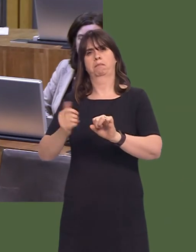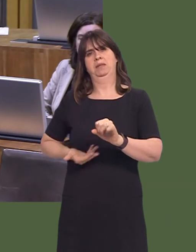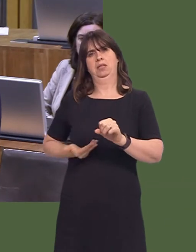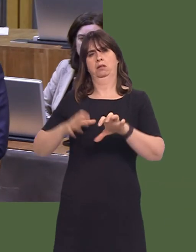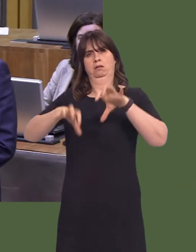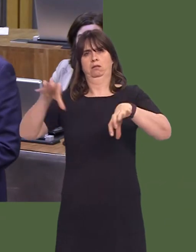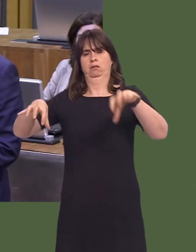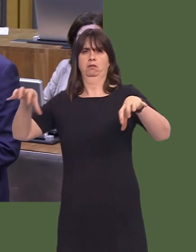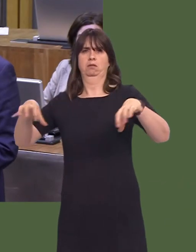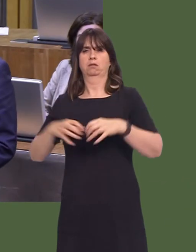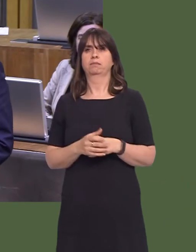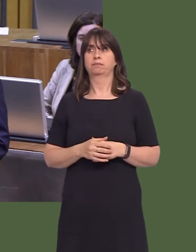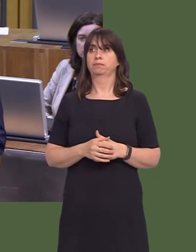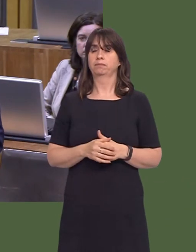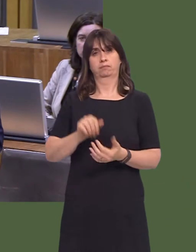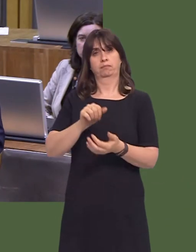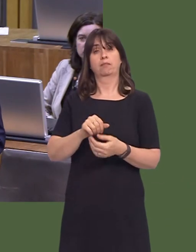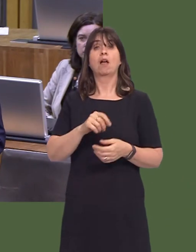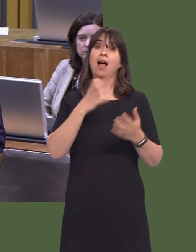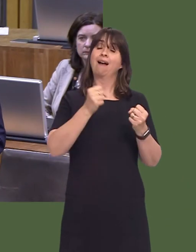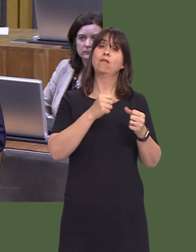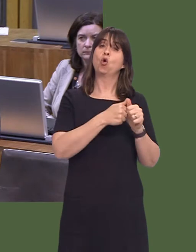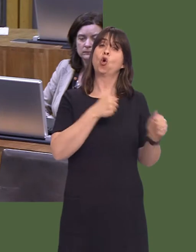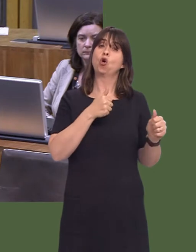Welsh Government ownership of property are set out in our corporate asset management